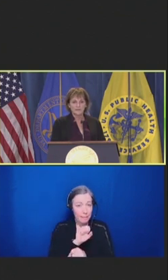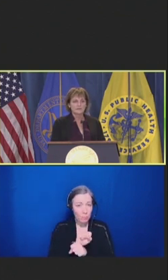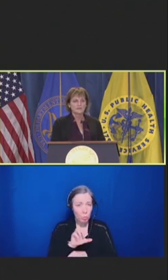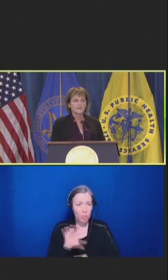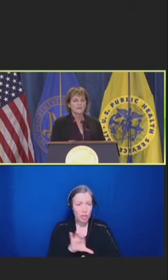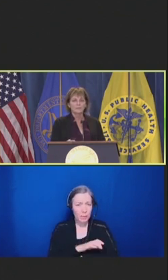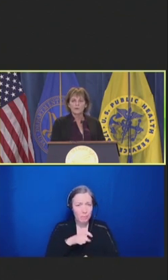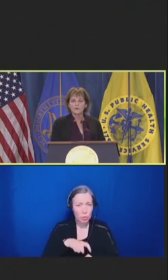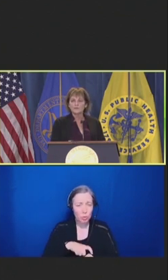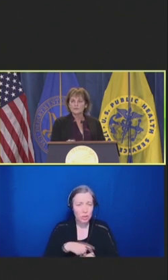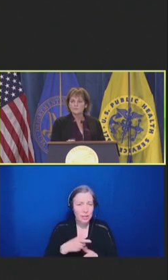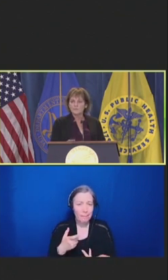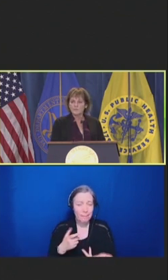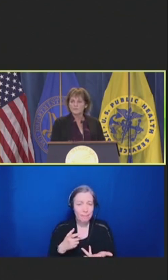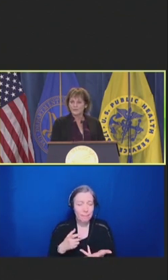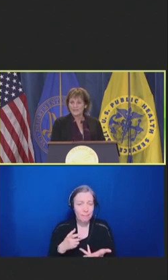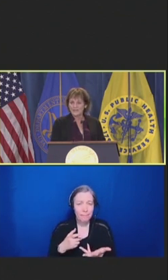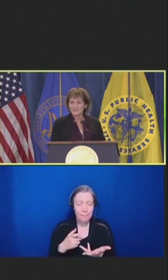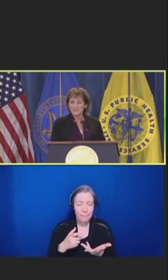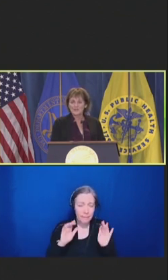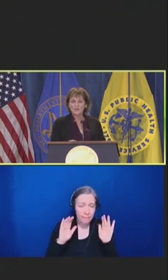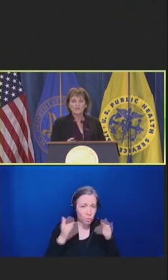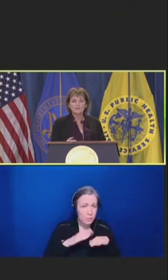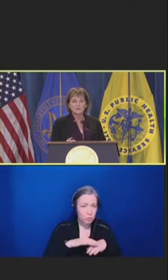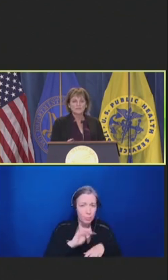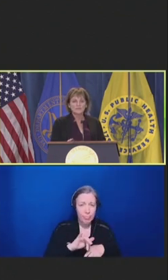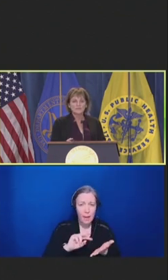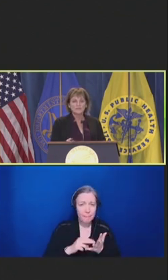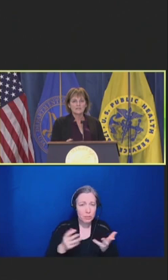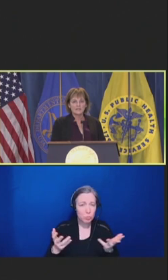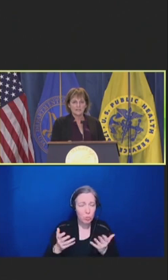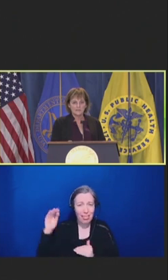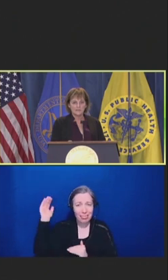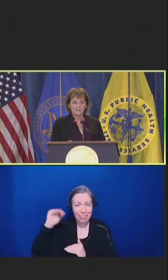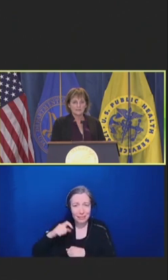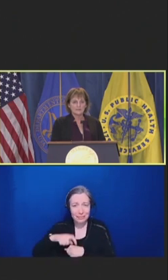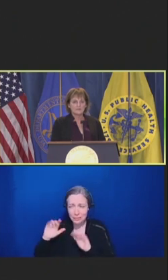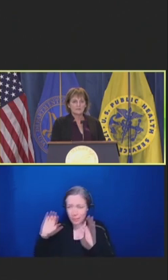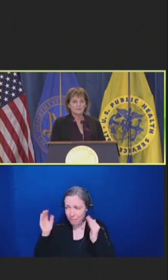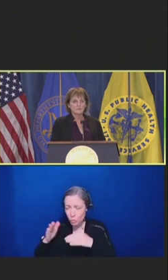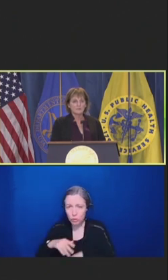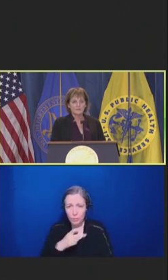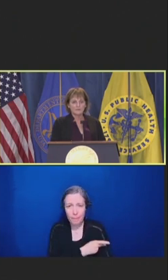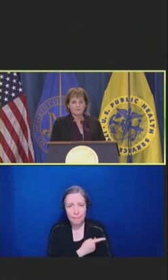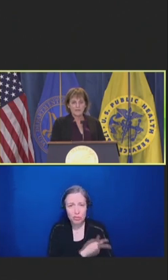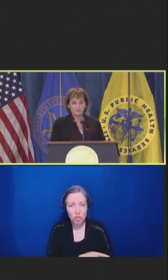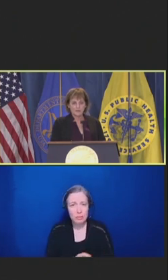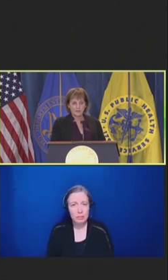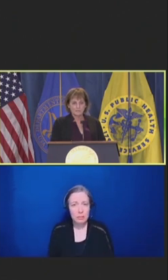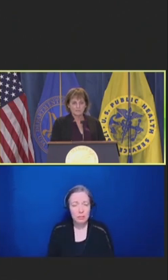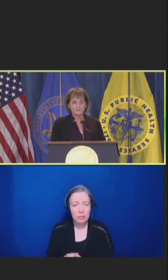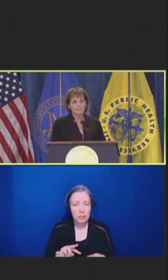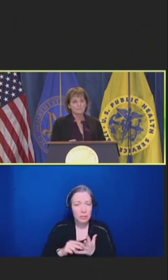And we heard this the before lunch, trust is key to improving those outcomes, improving